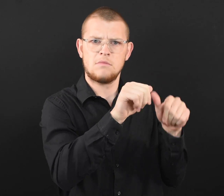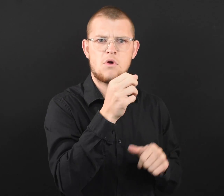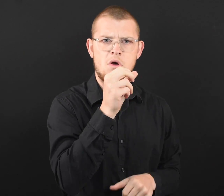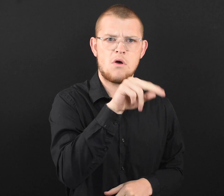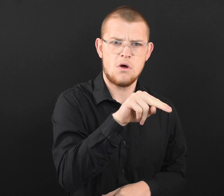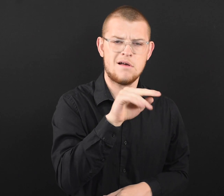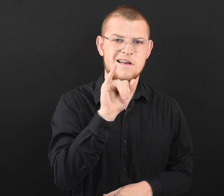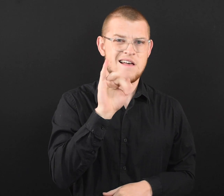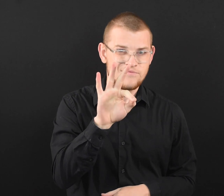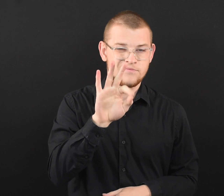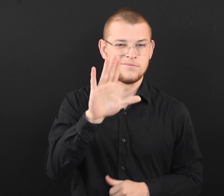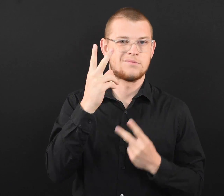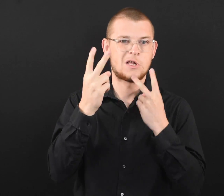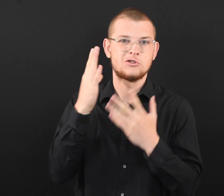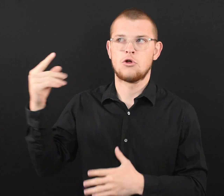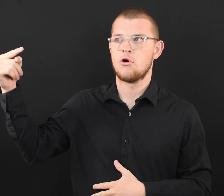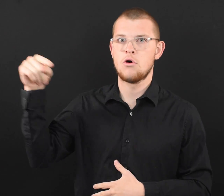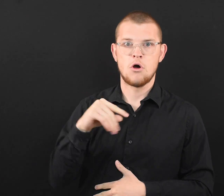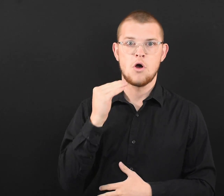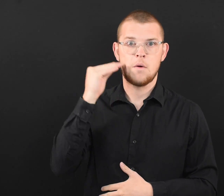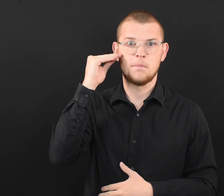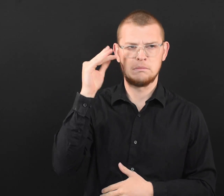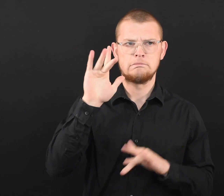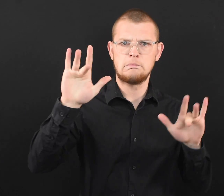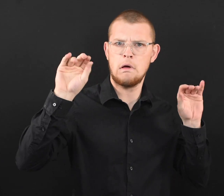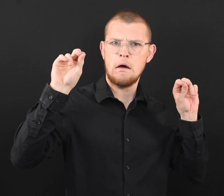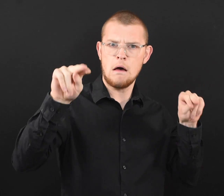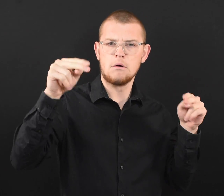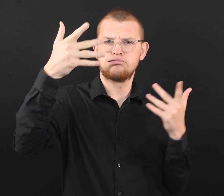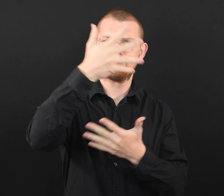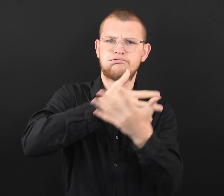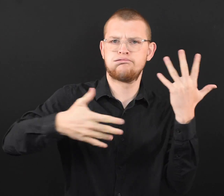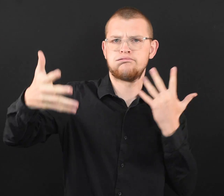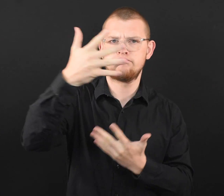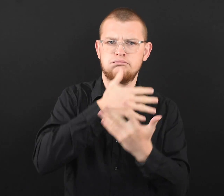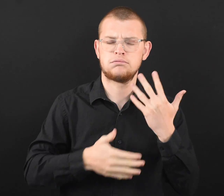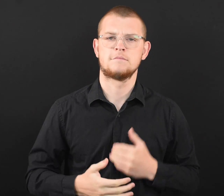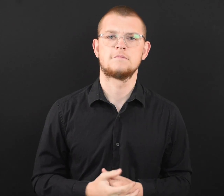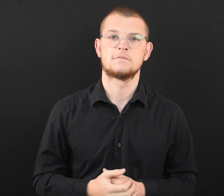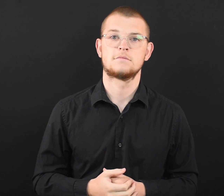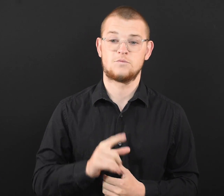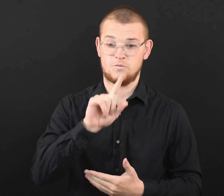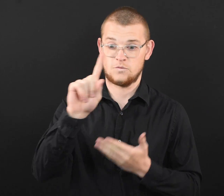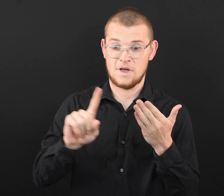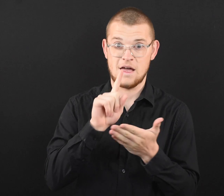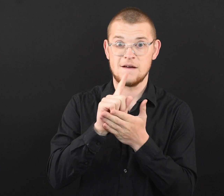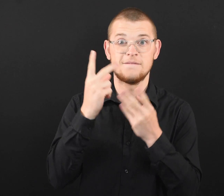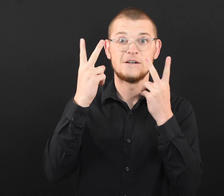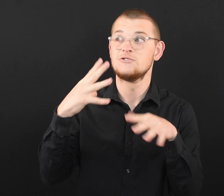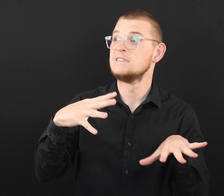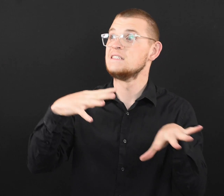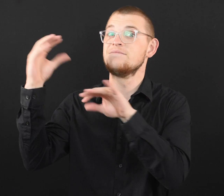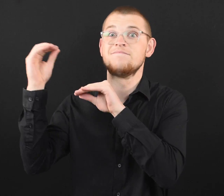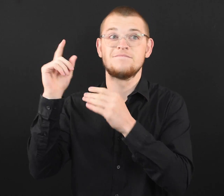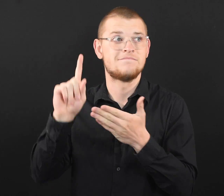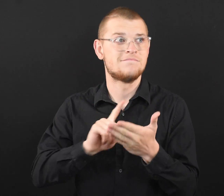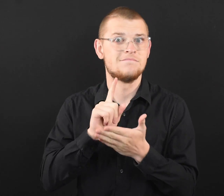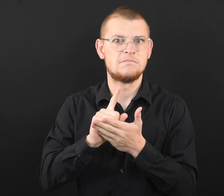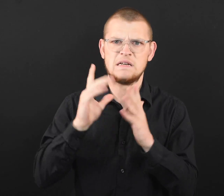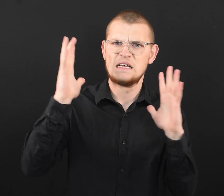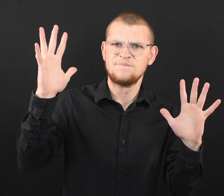bathroom if you have visitors in your home. ● Keep the exhaust fans turned on for an hour